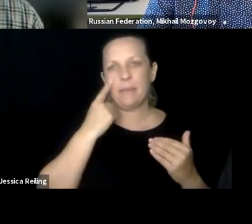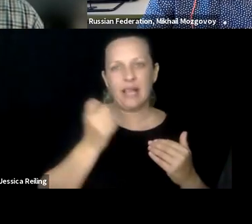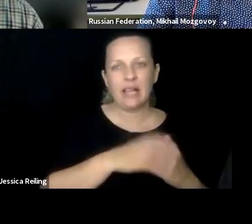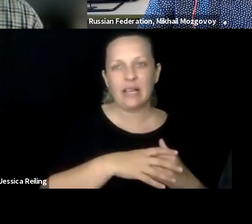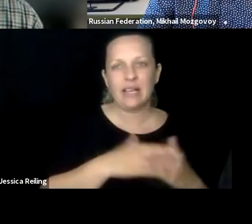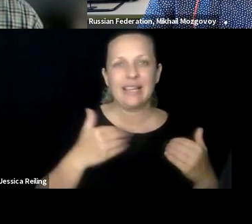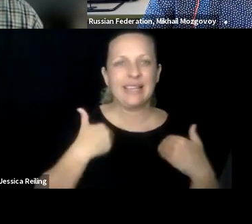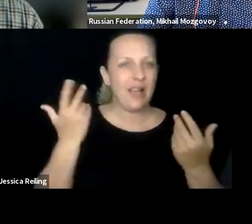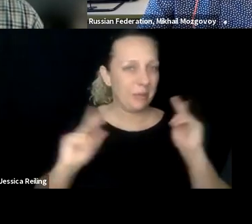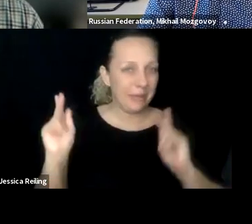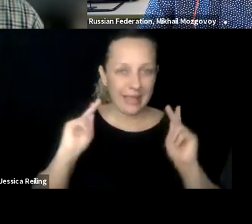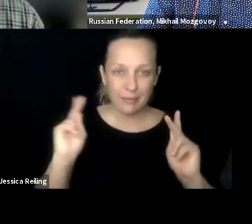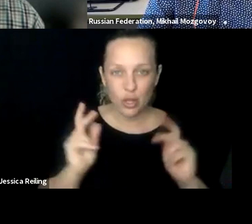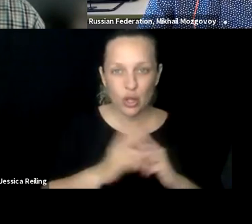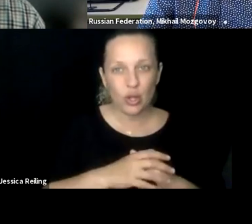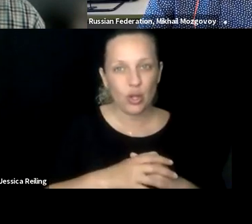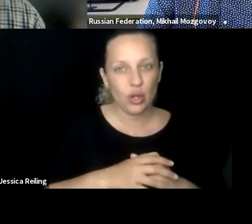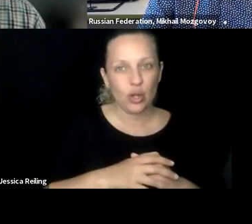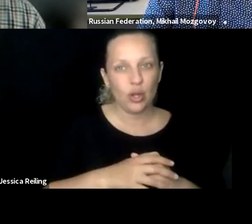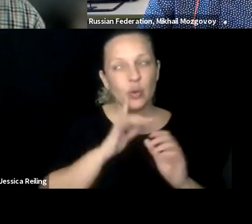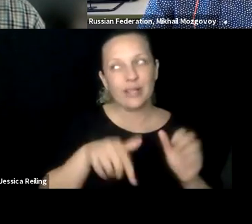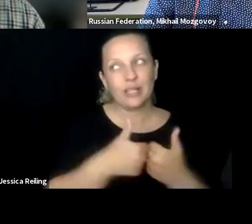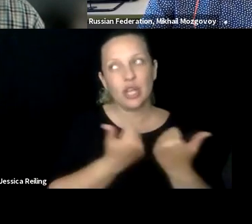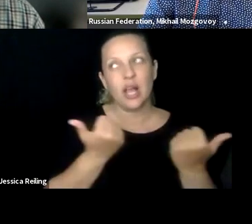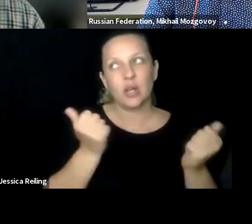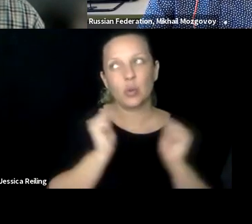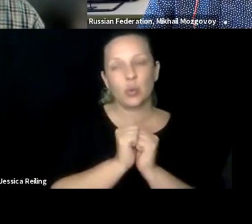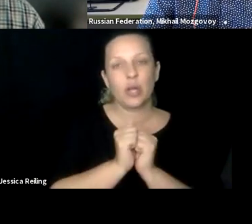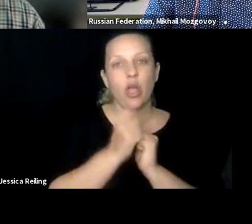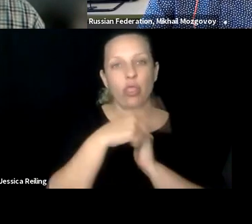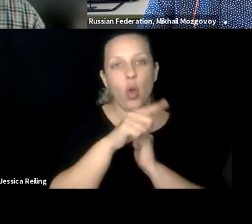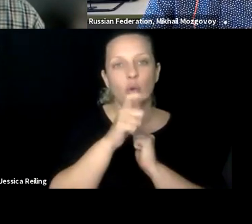teachers. And of course it is quite easy,